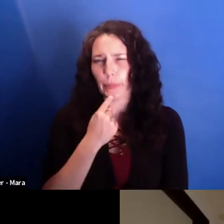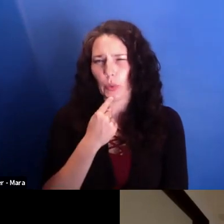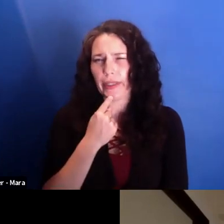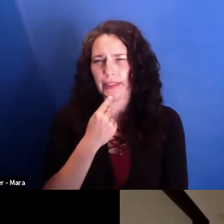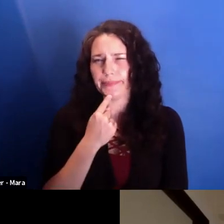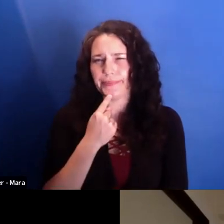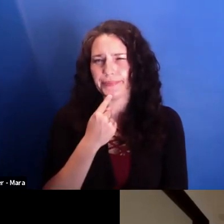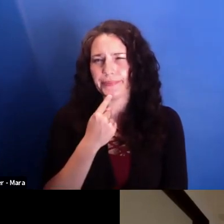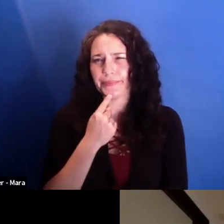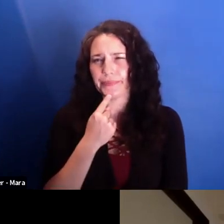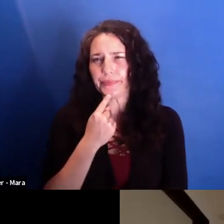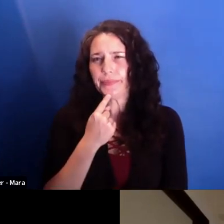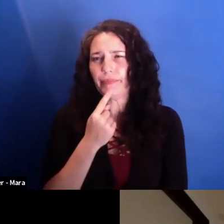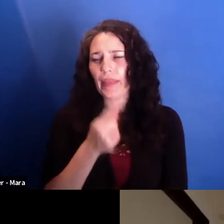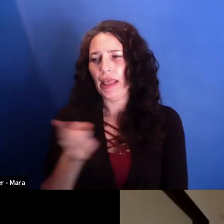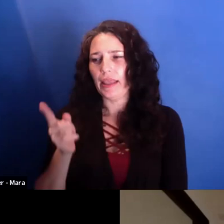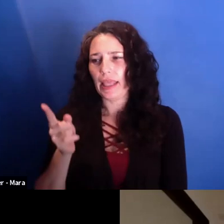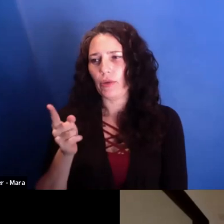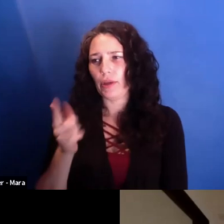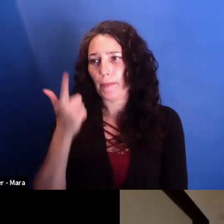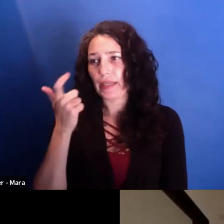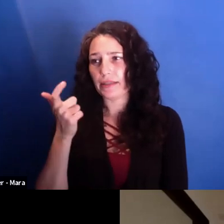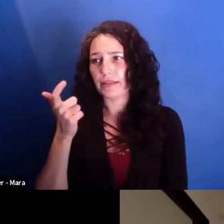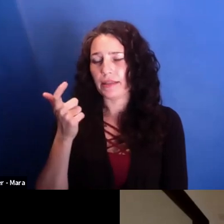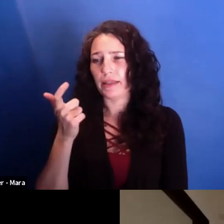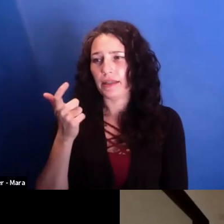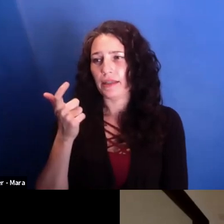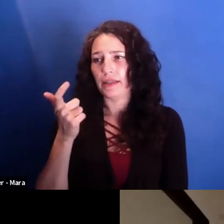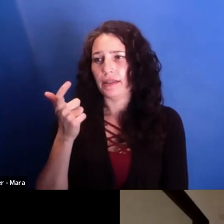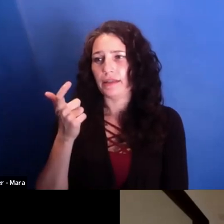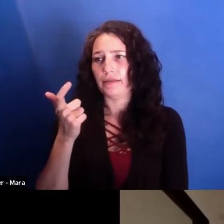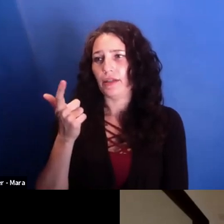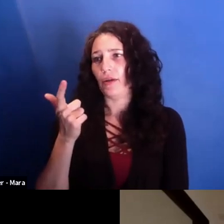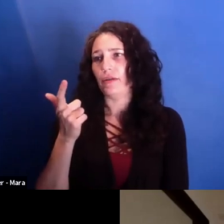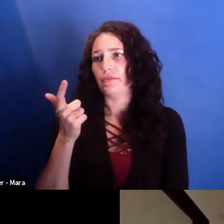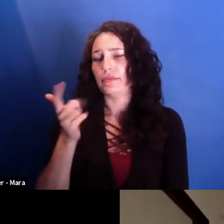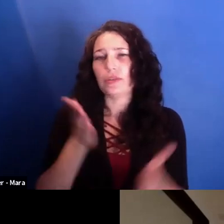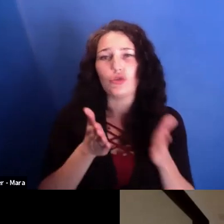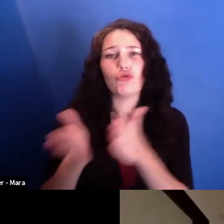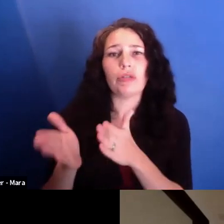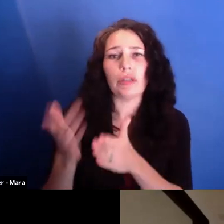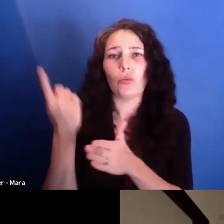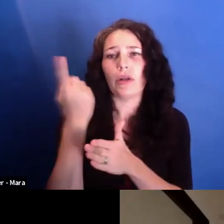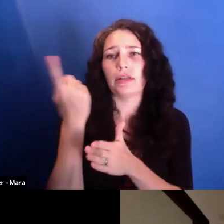wanted something new. And in the end, they didn't really bring something new. They just brought some silence for a year.